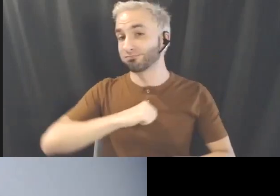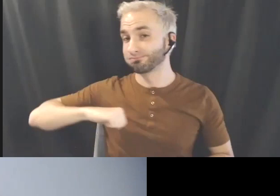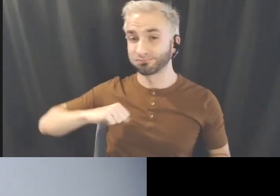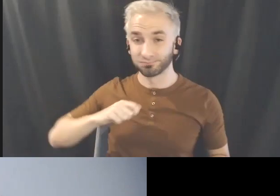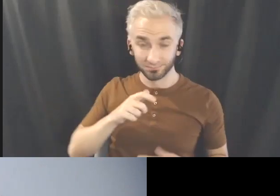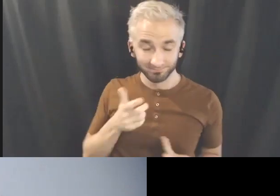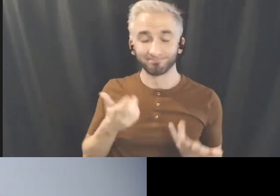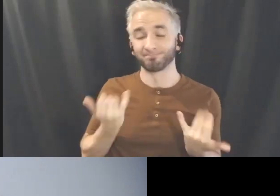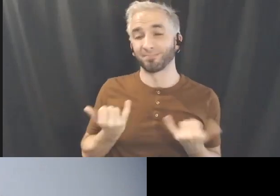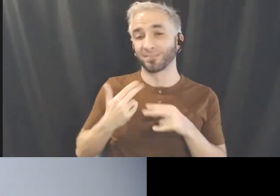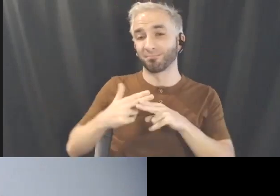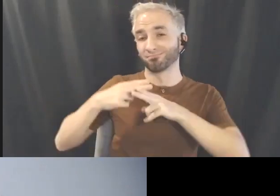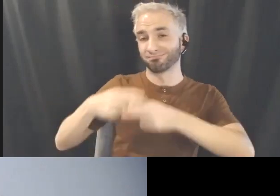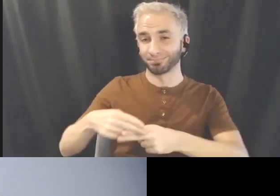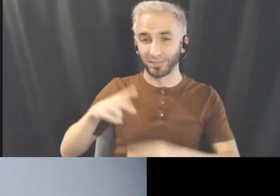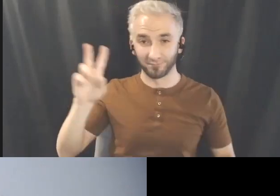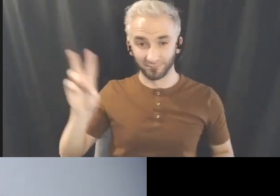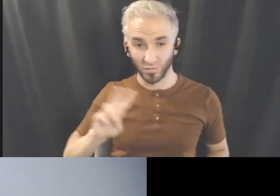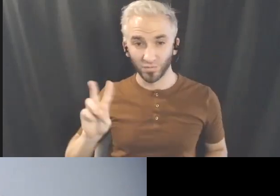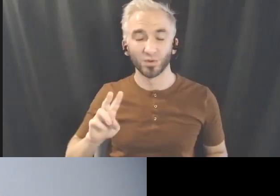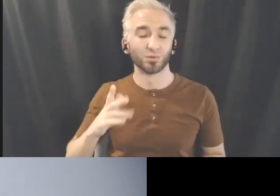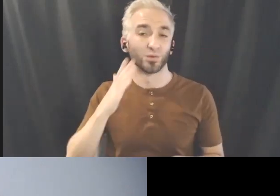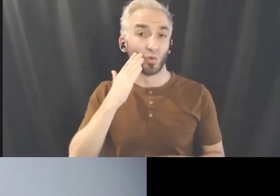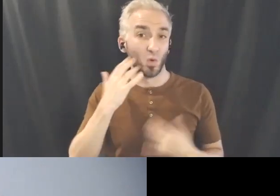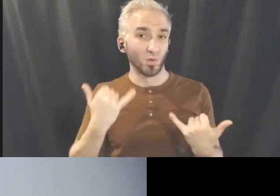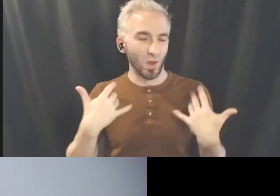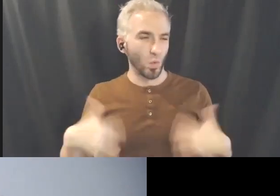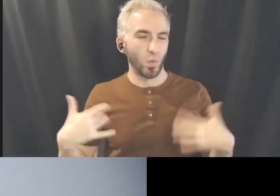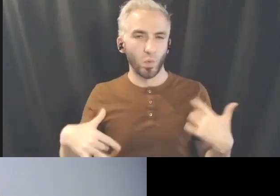the social political climate happening in Vancouver.